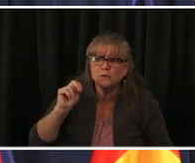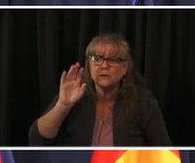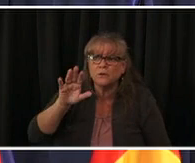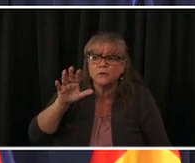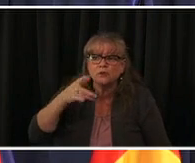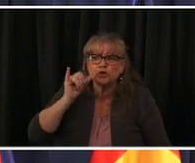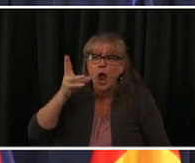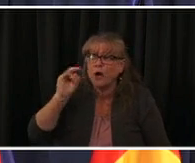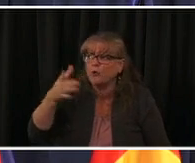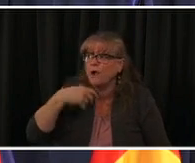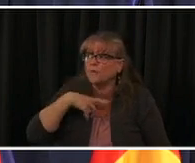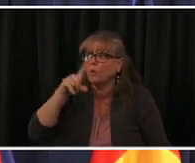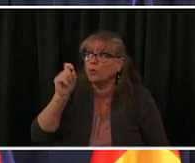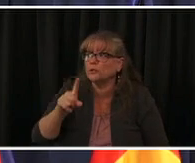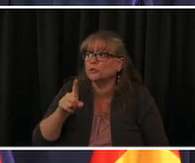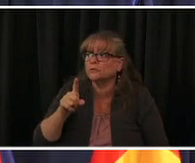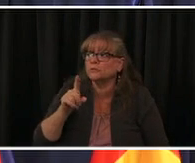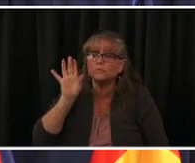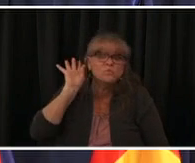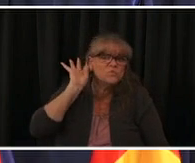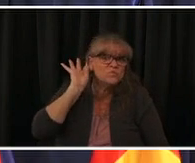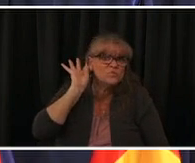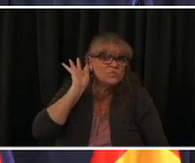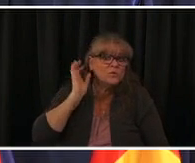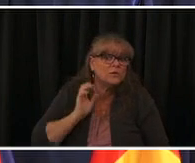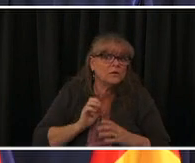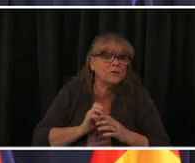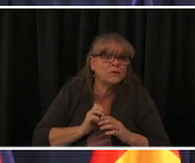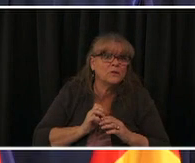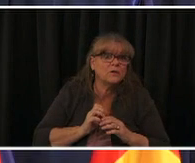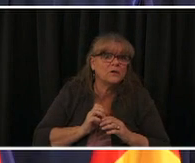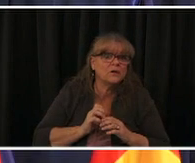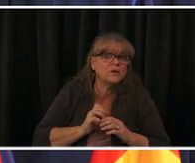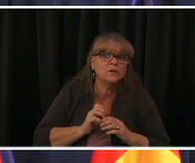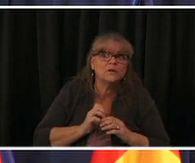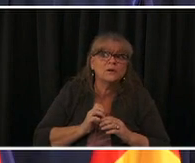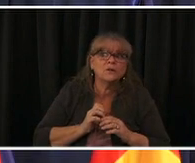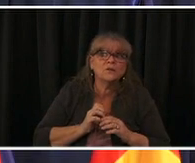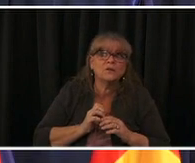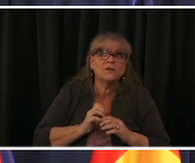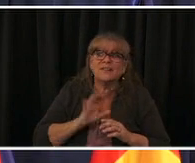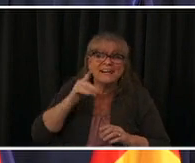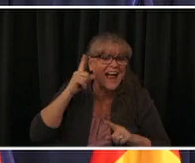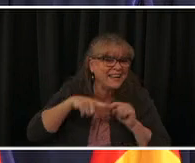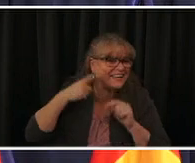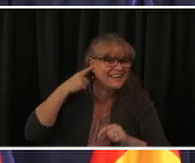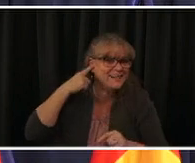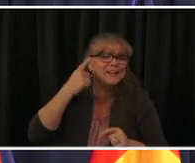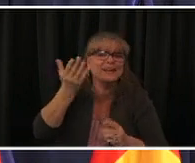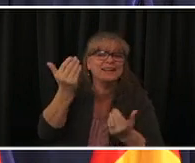do we have a john hello hello go ahead